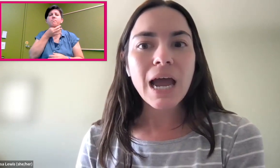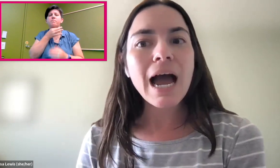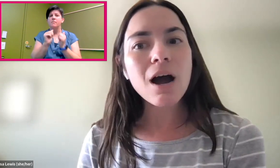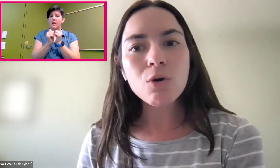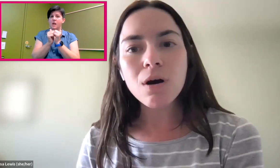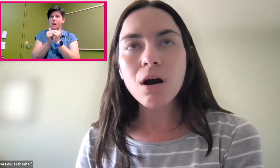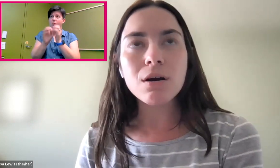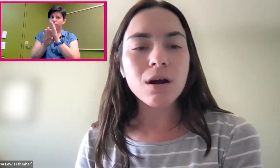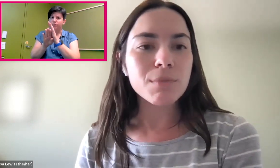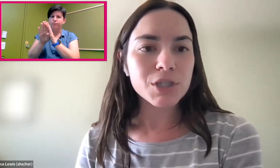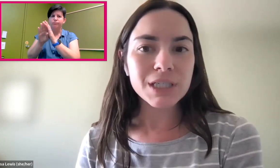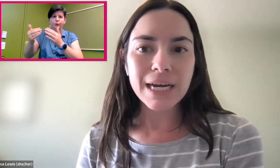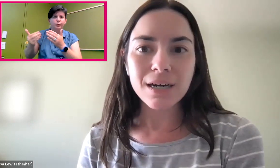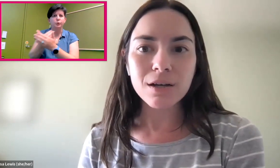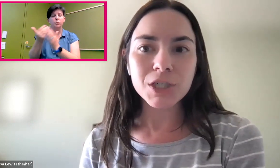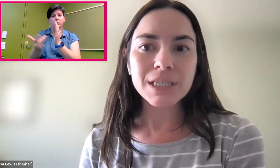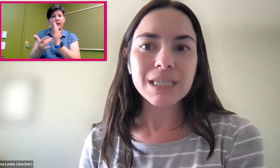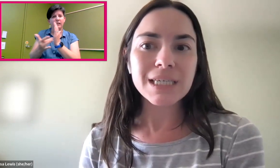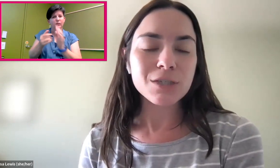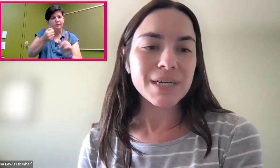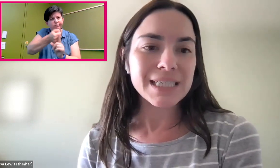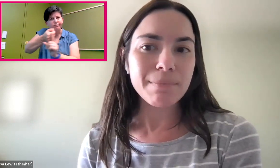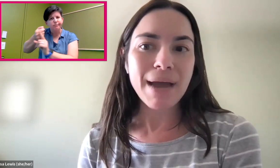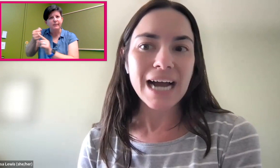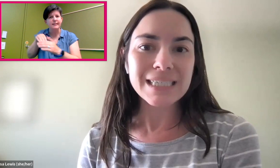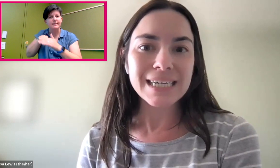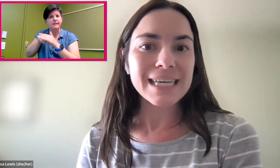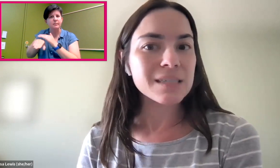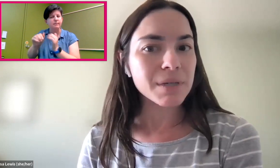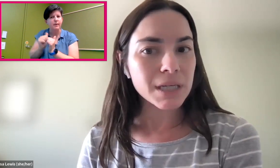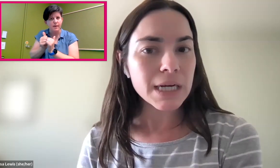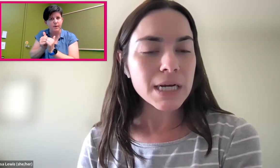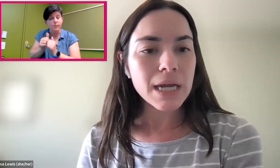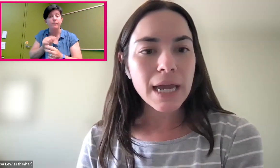How are emerging technologies continuing to impact accessibility?